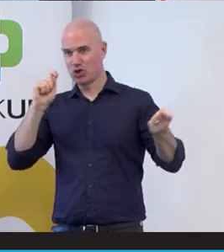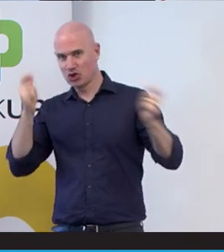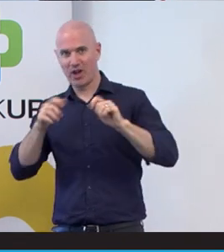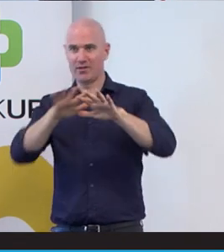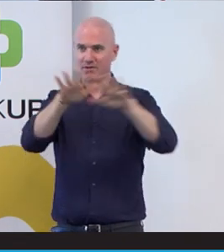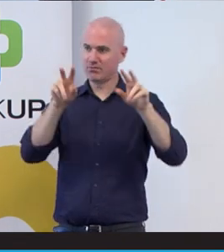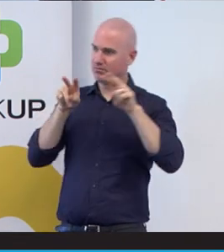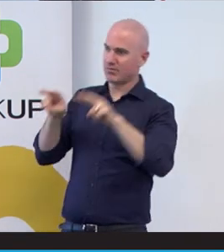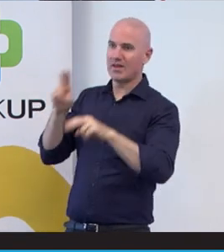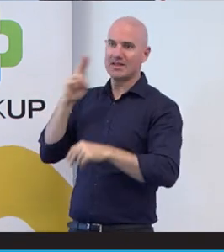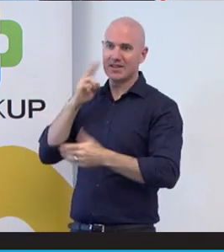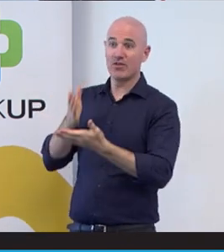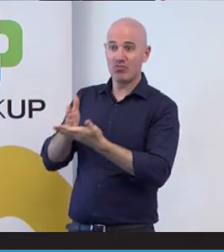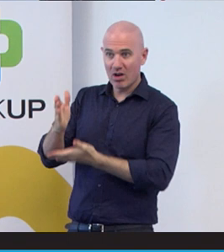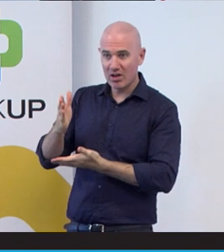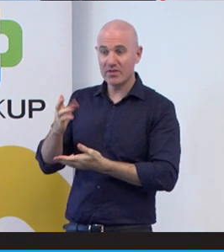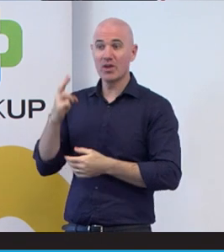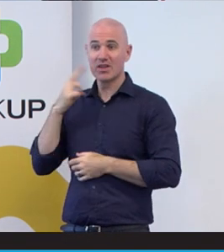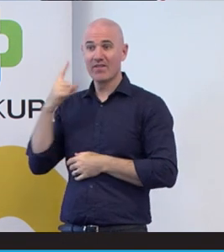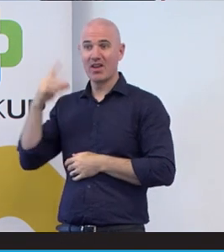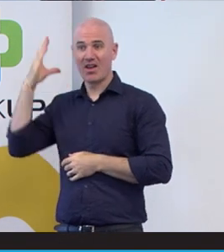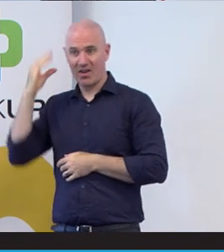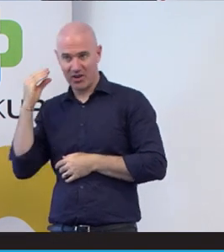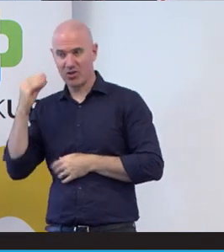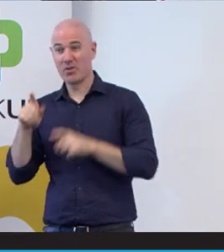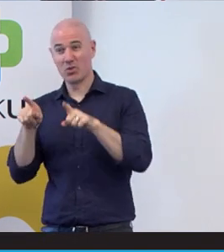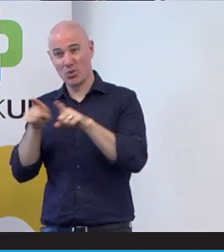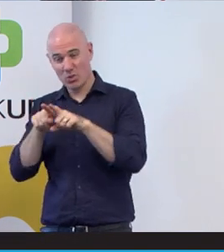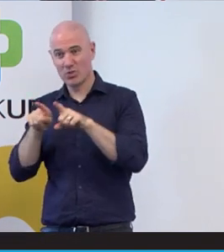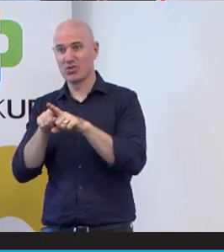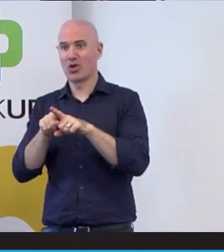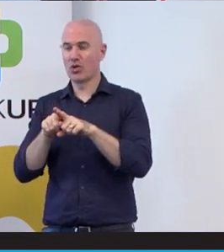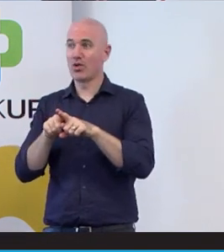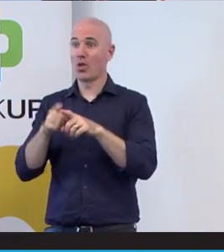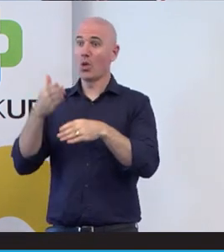and people who are deaf and hard of hearing, but also open the workplace to be more thinking